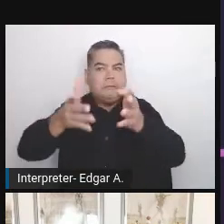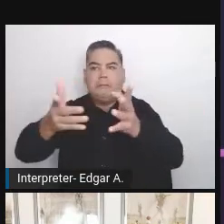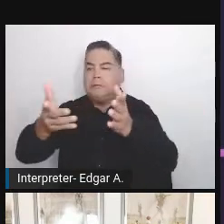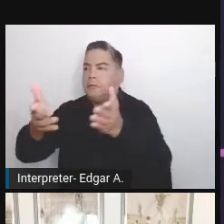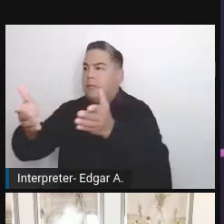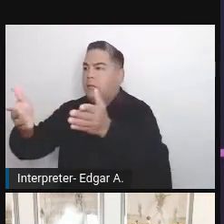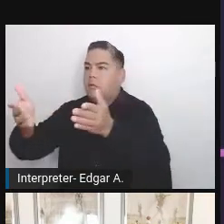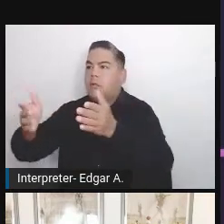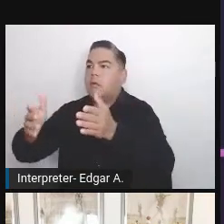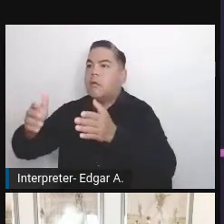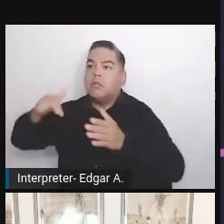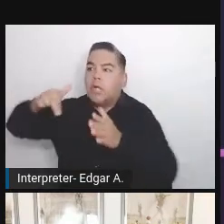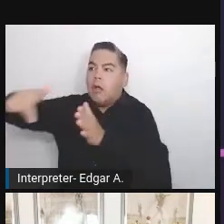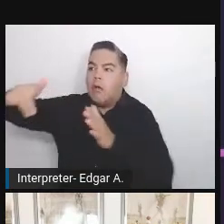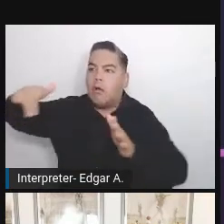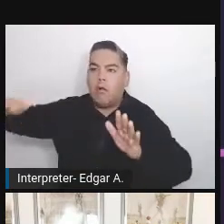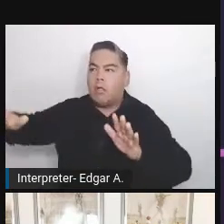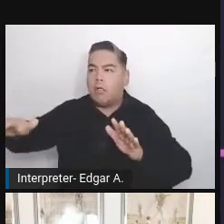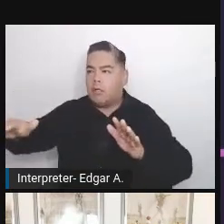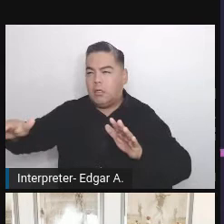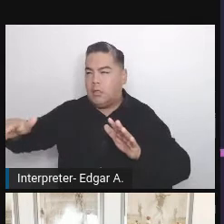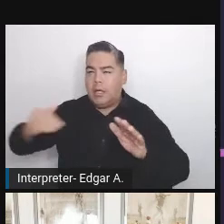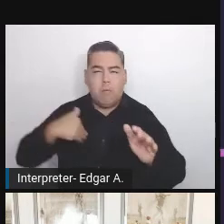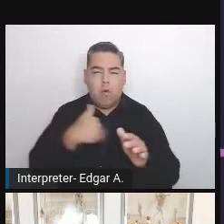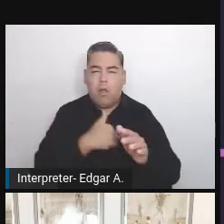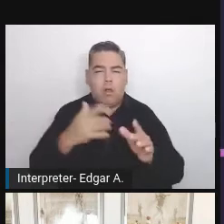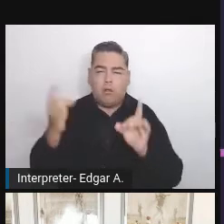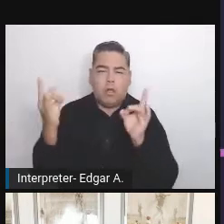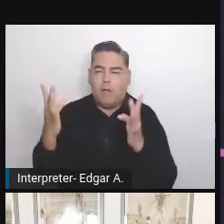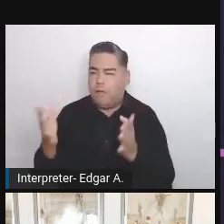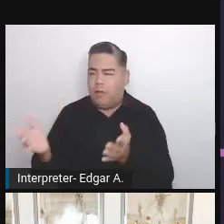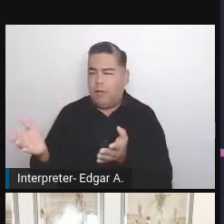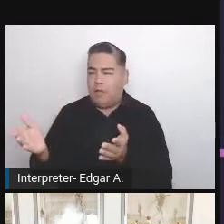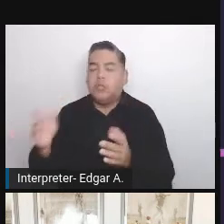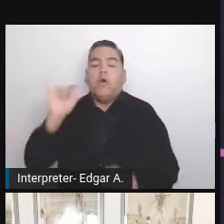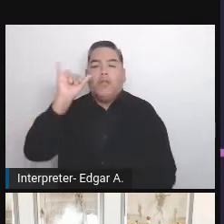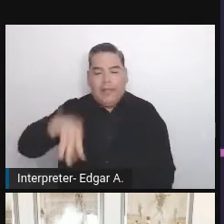That it's really worth investing in accessibility